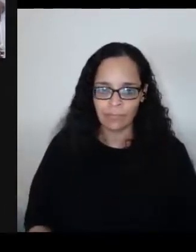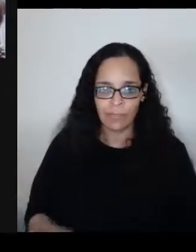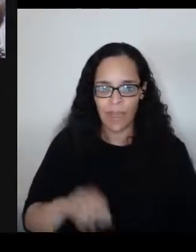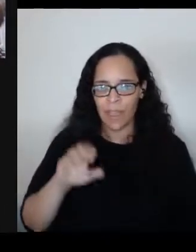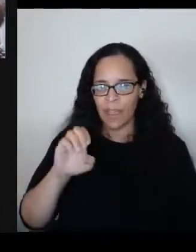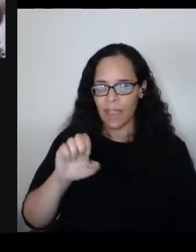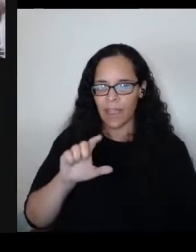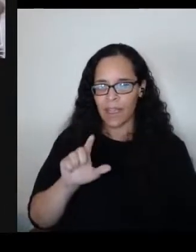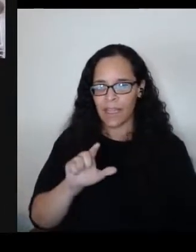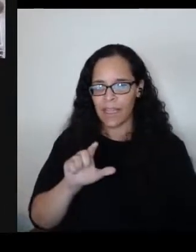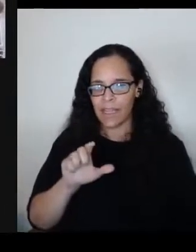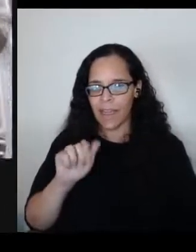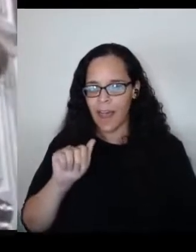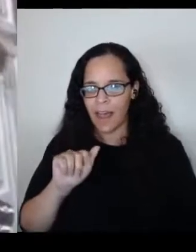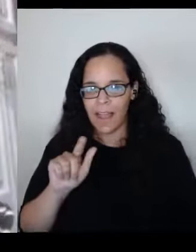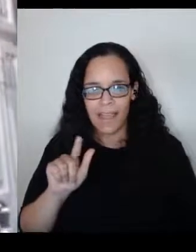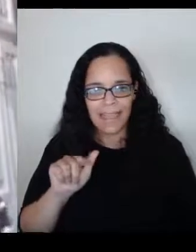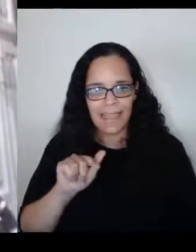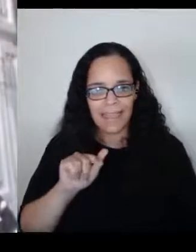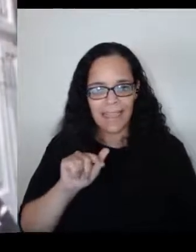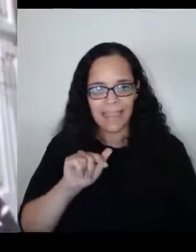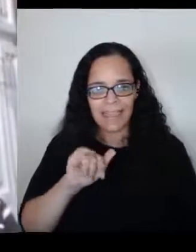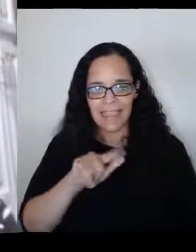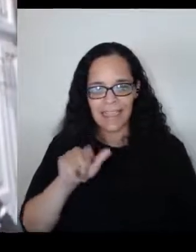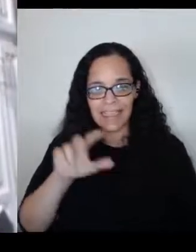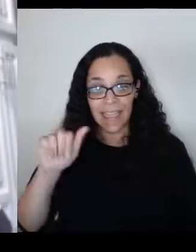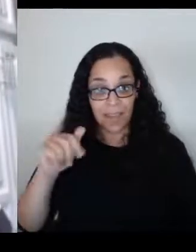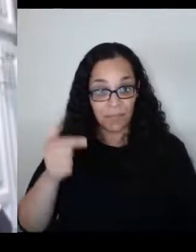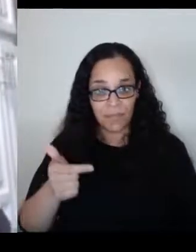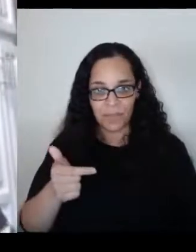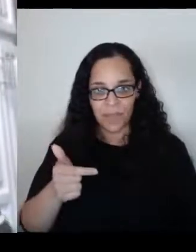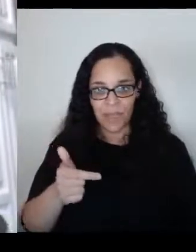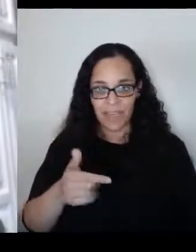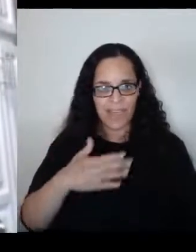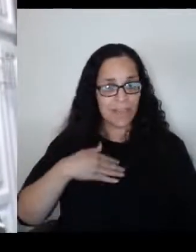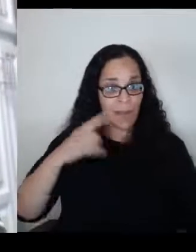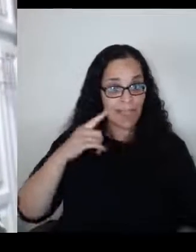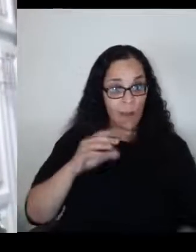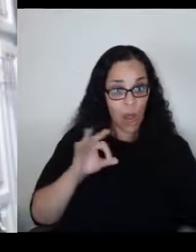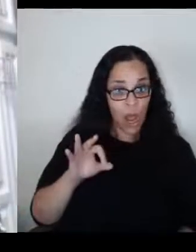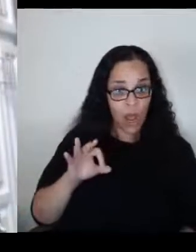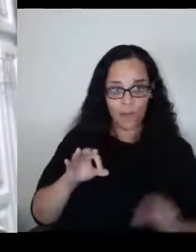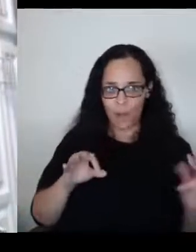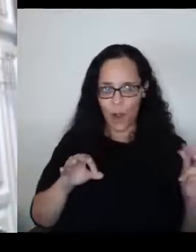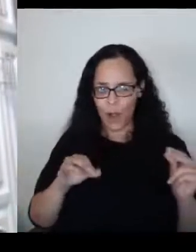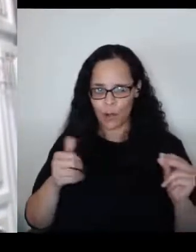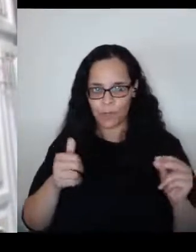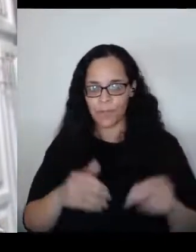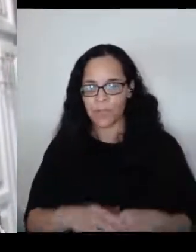Aliza you're on mute. - Ten Thousand Children. Am I muted? [Shai] No you're good now, you're good. Okay, this is called "Ten Thousand Children"